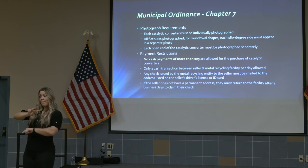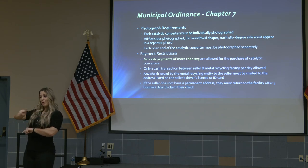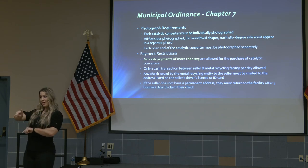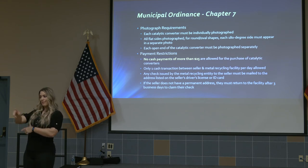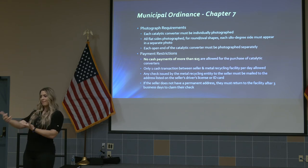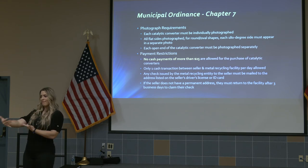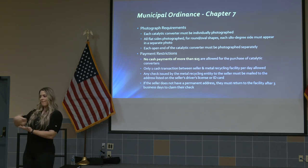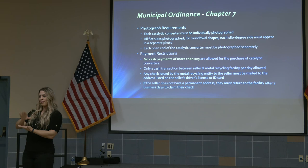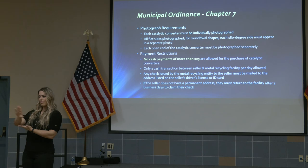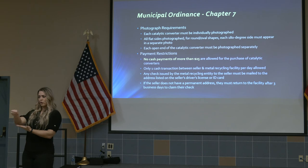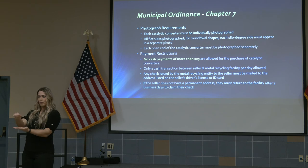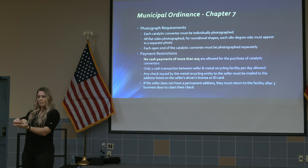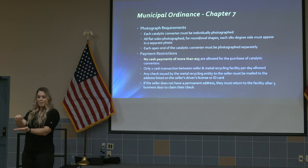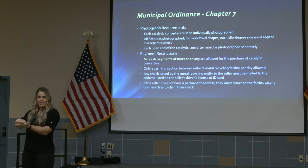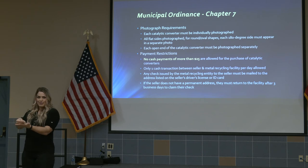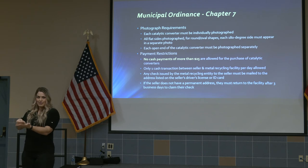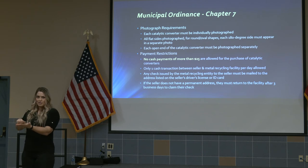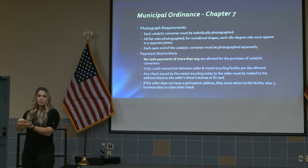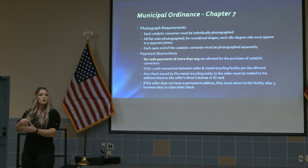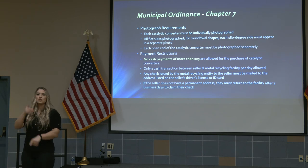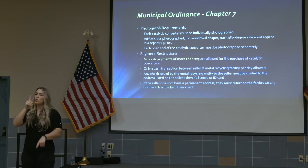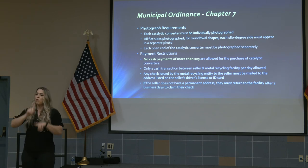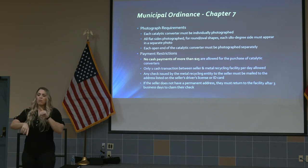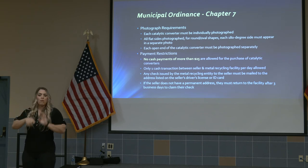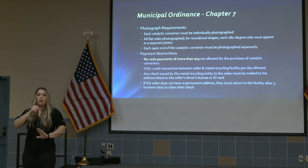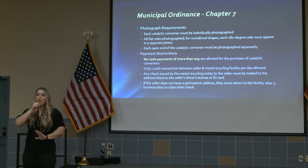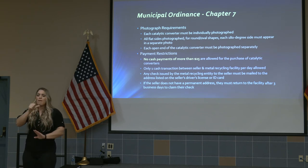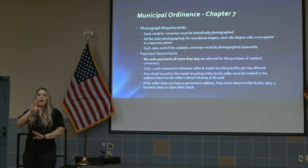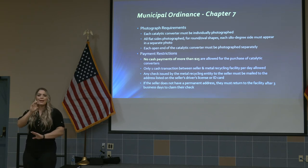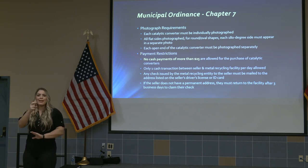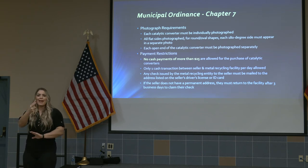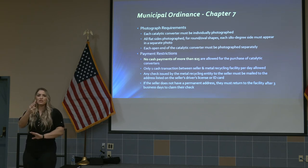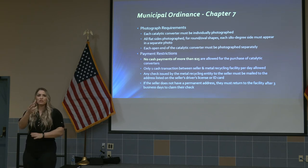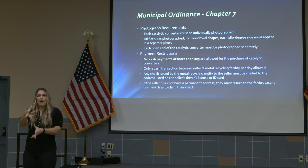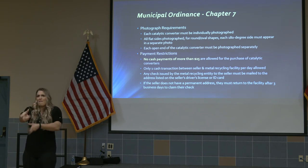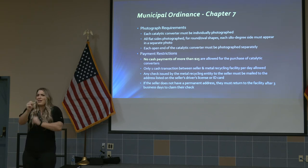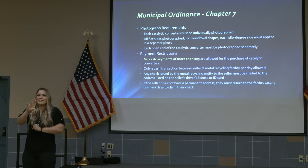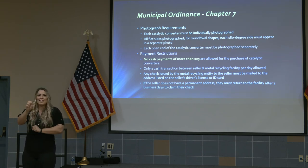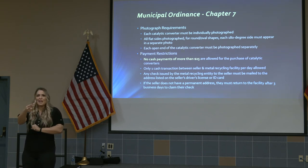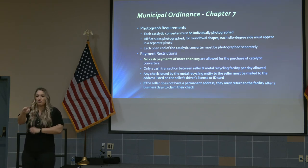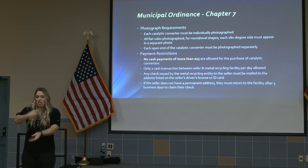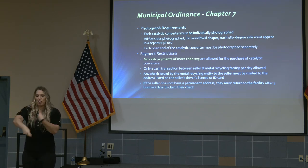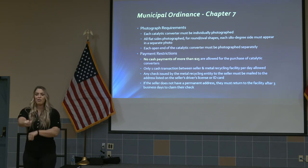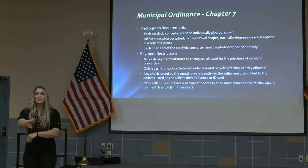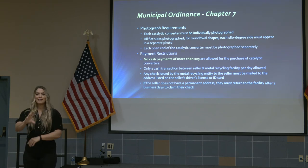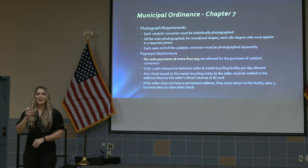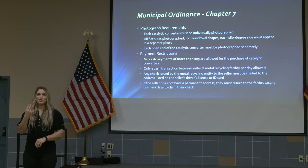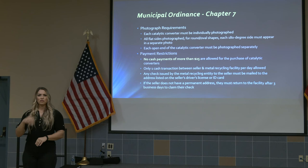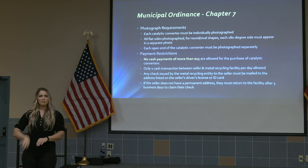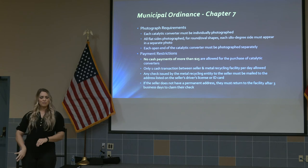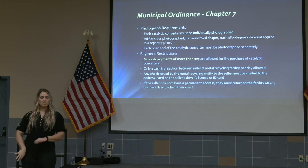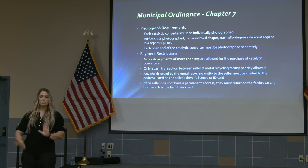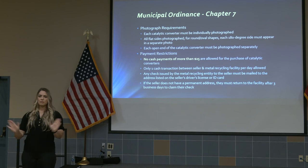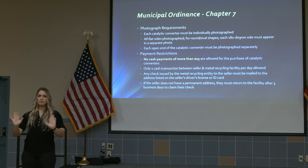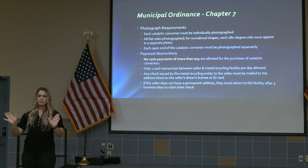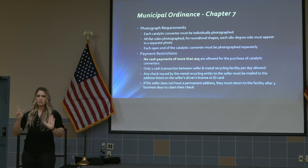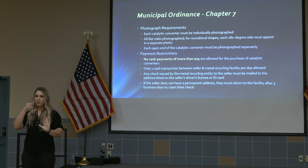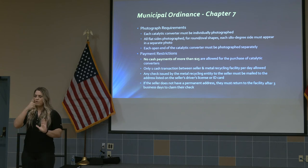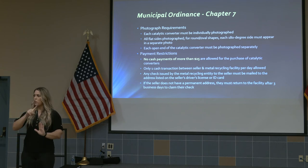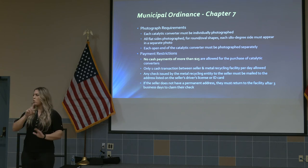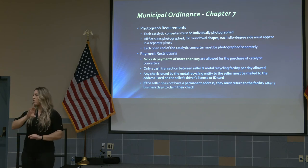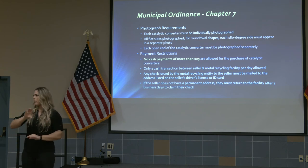your money so no more quick cash for uh scrap for uh stealing kind of the converters okay